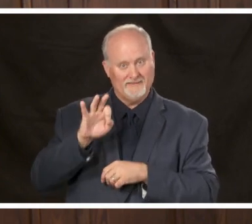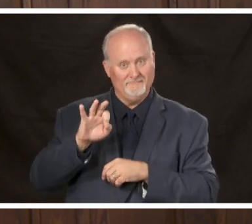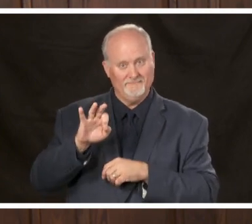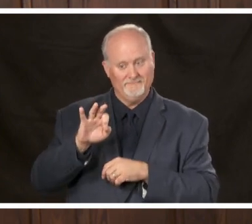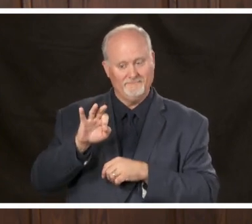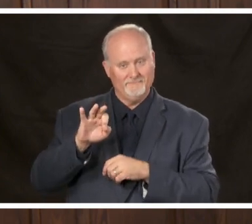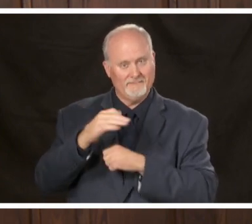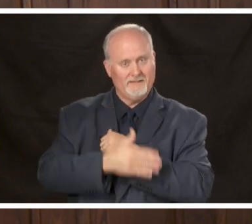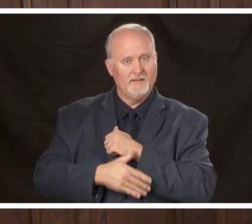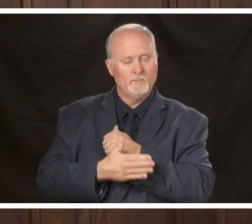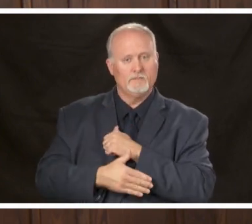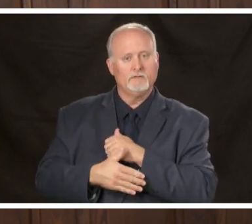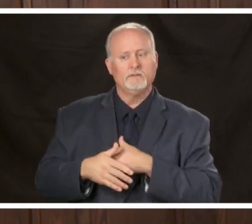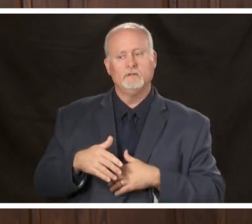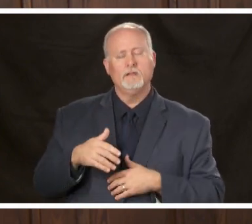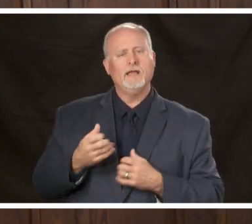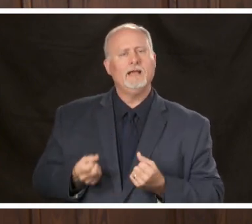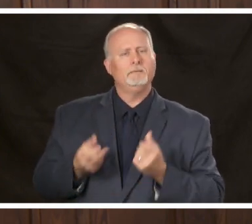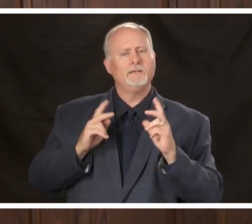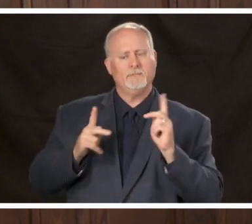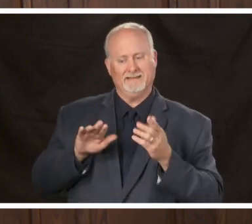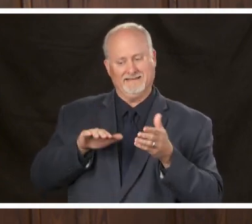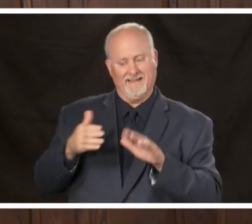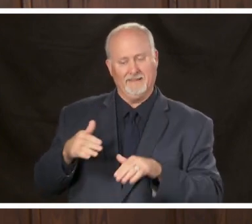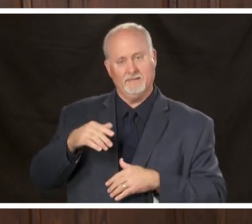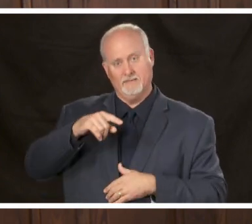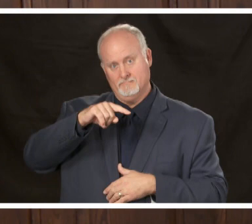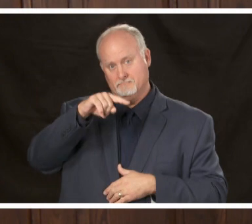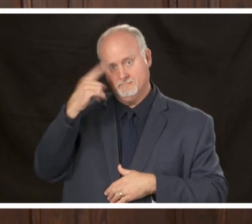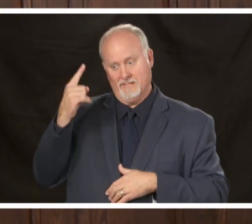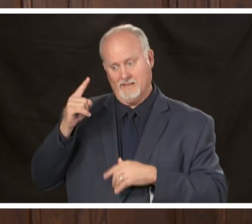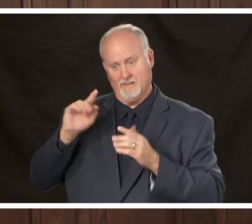the number of deaths among the african-american population or the